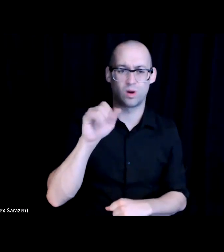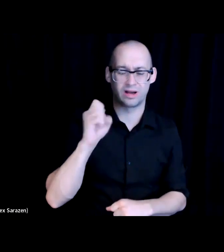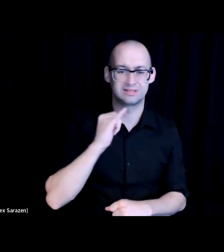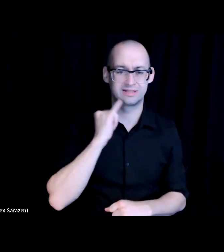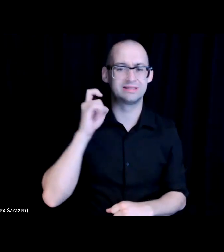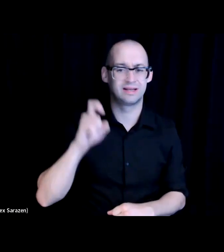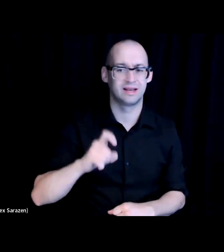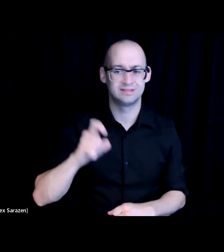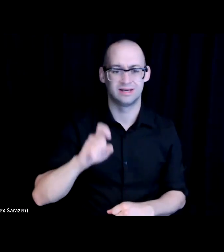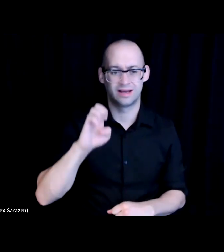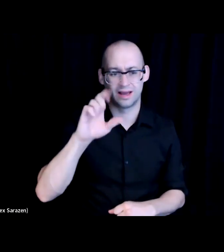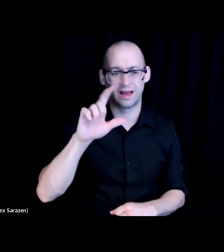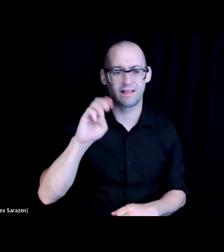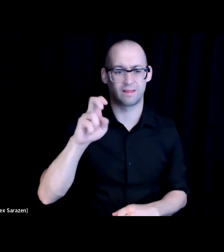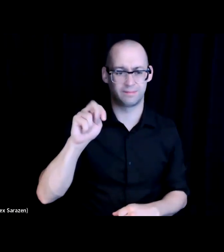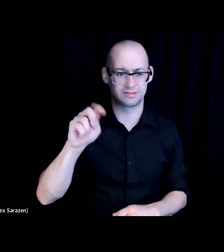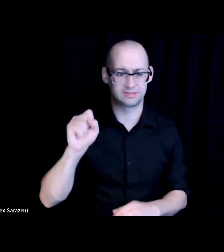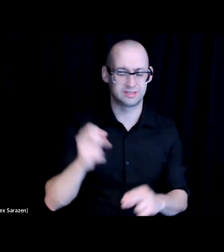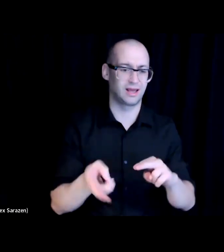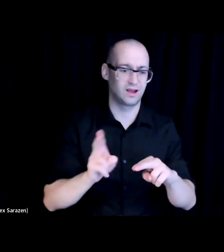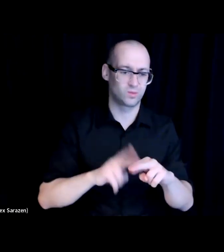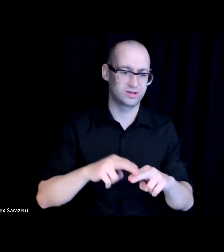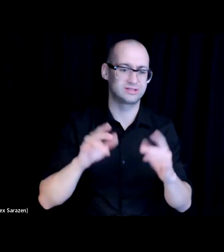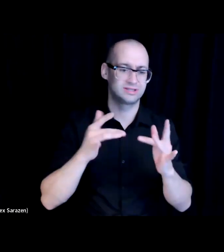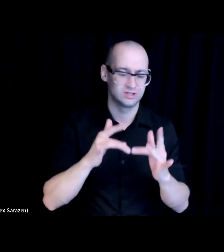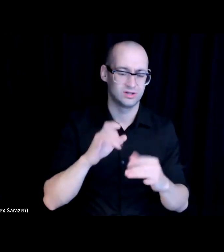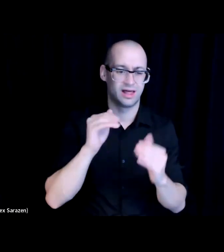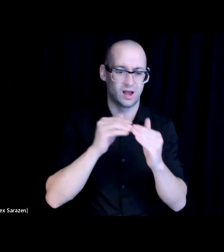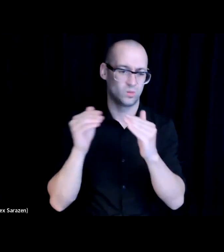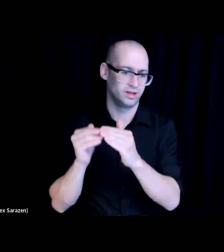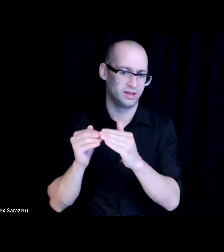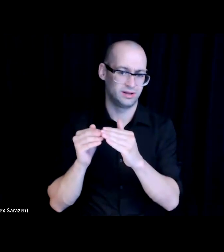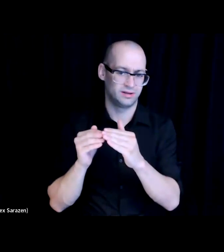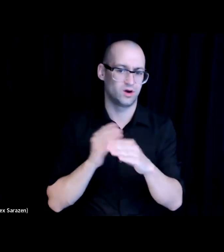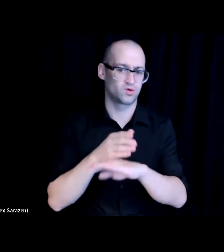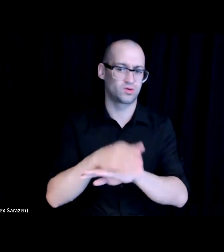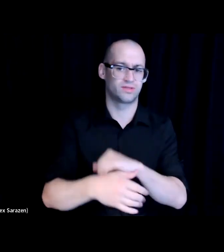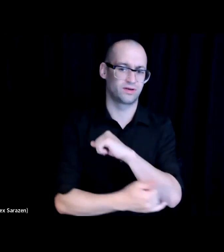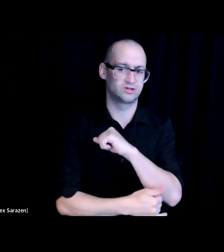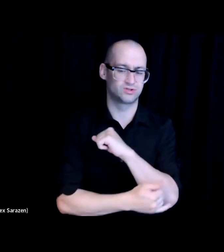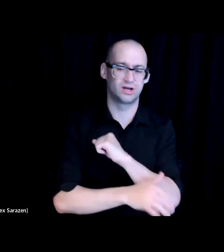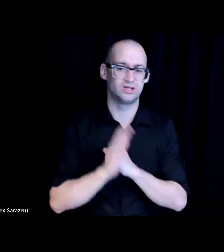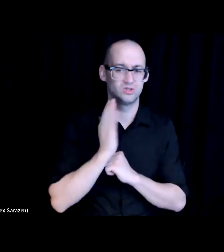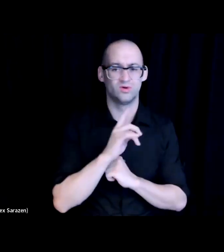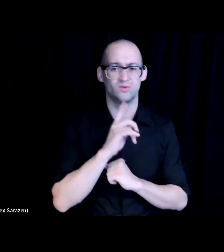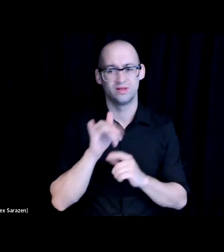elements of increasing digital equity and communities across the country. So I’m going to very quickly walk you through that.